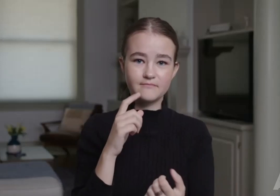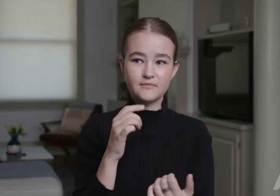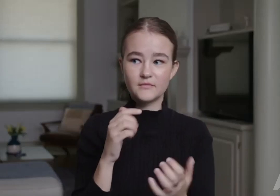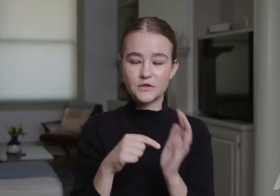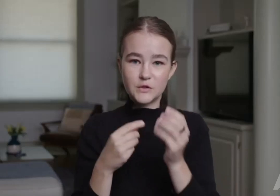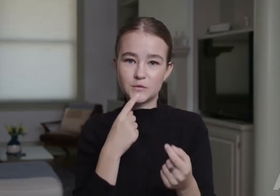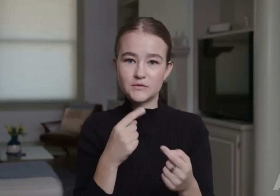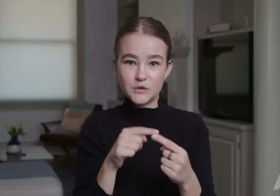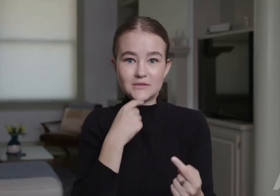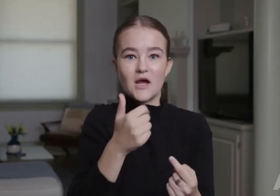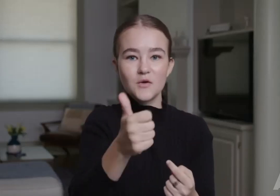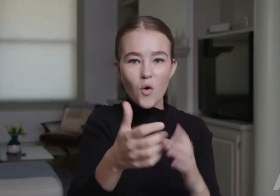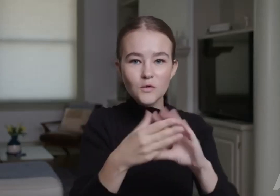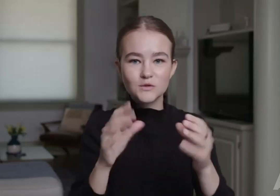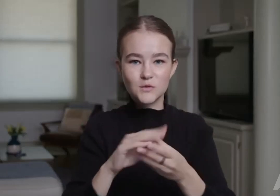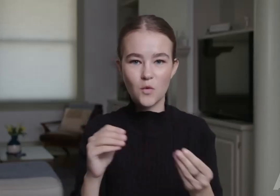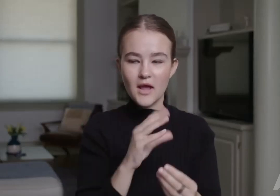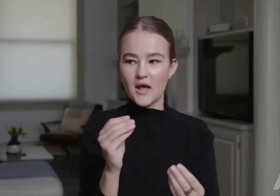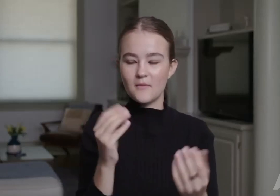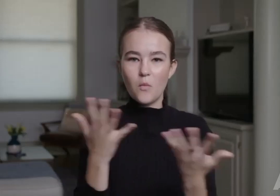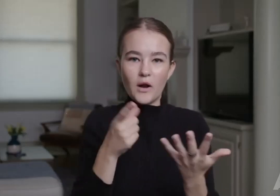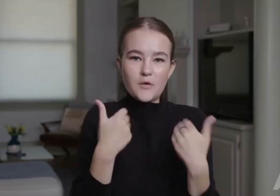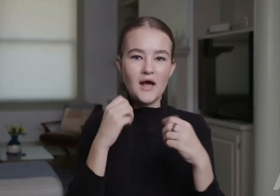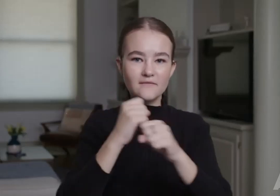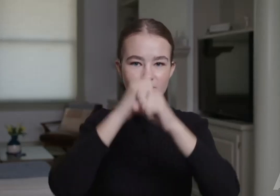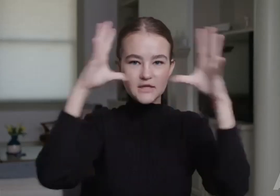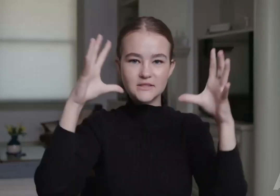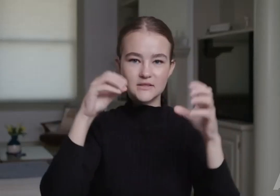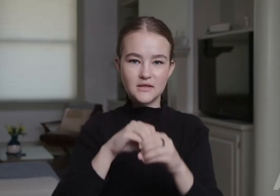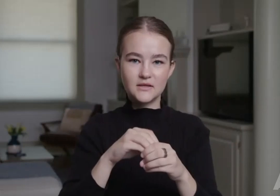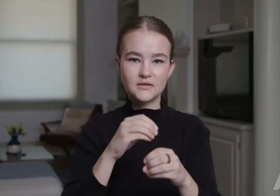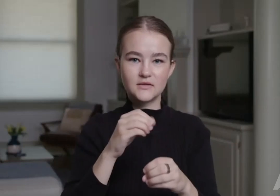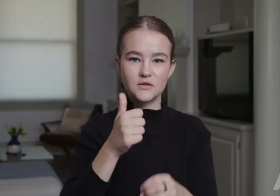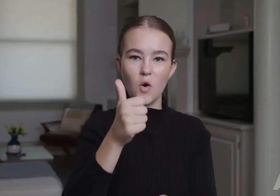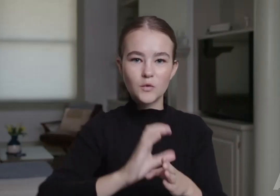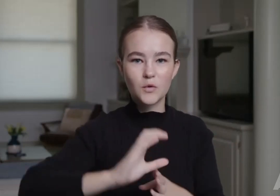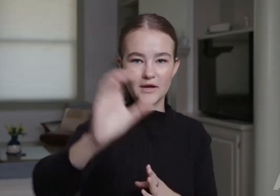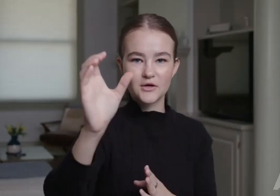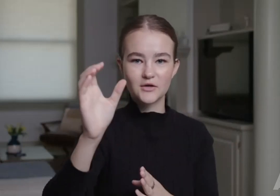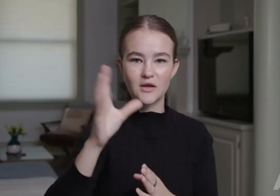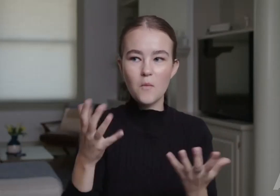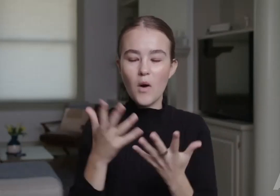because writing your own story allows you to say what you want and to share your own vision in your own career.